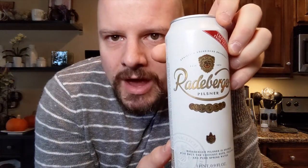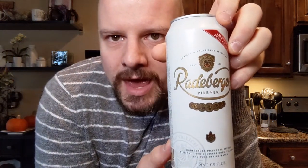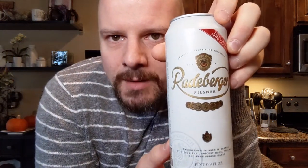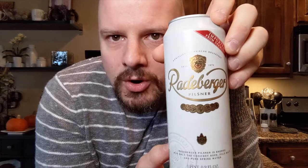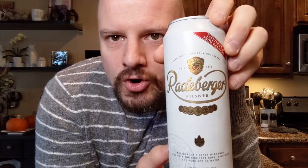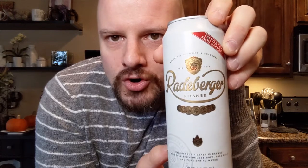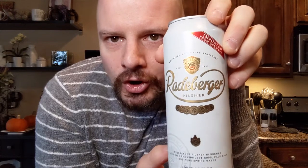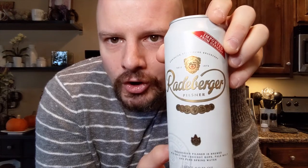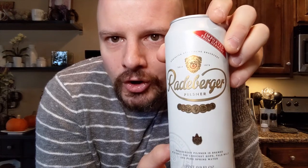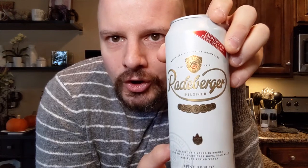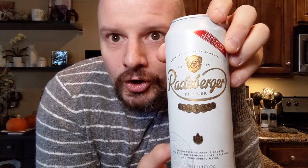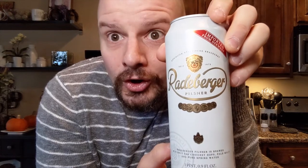Radeberger.